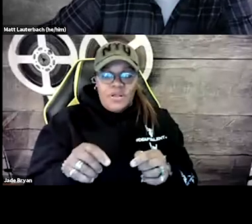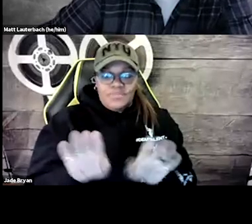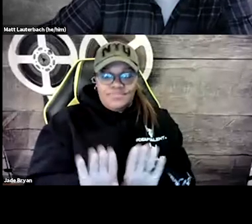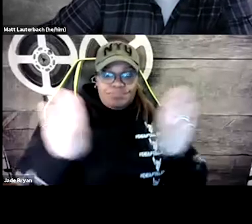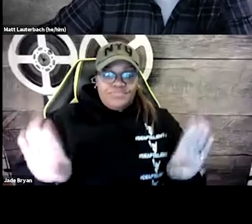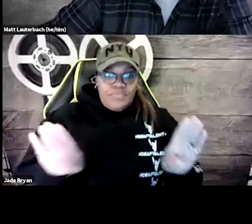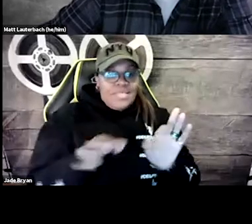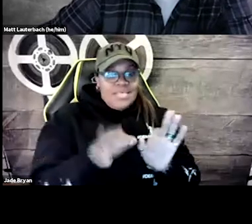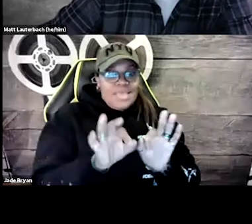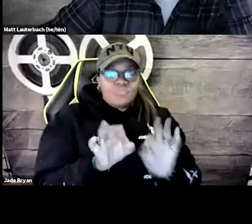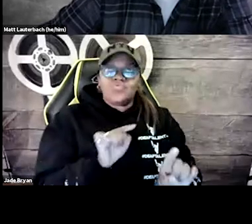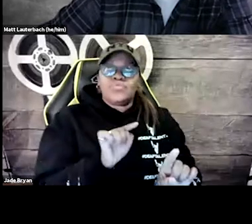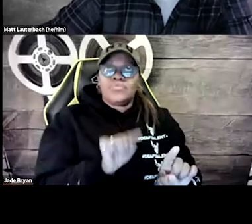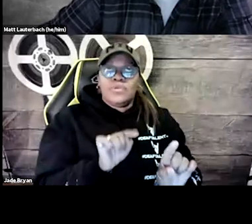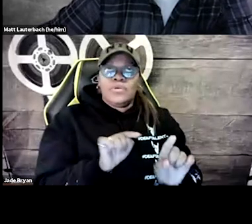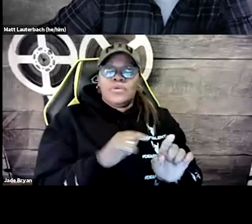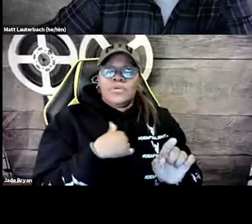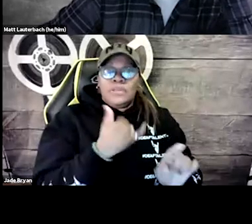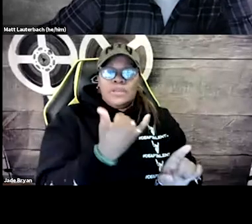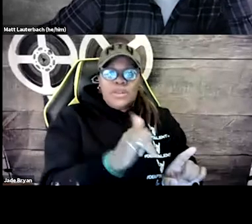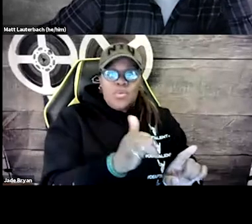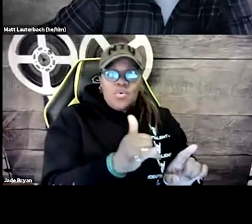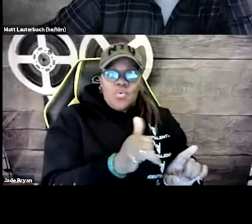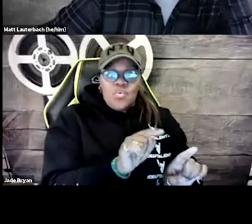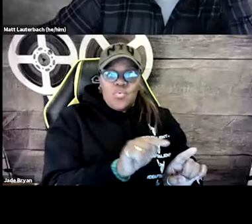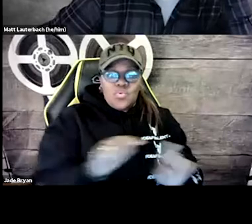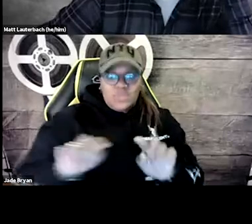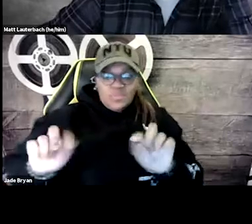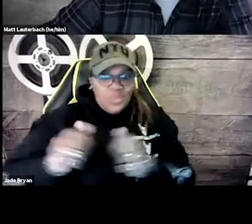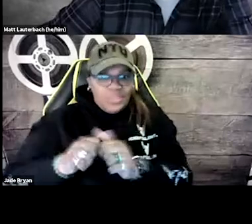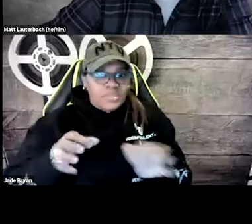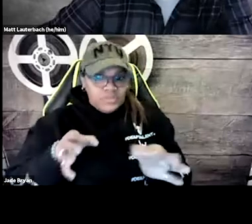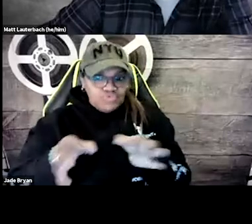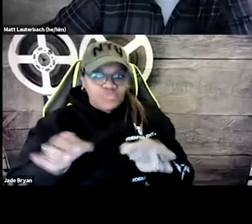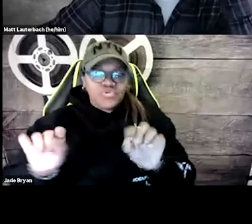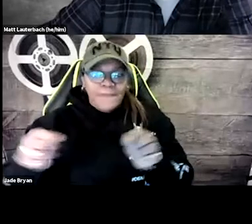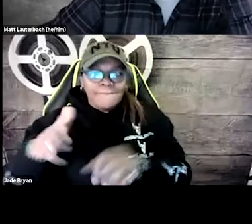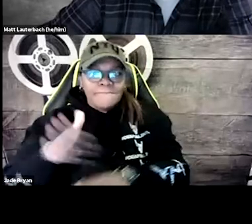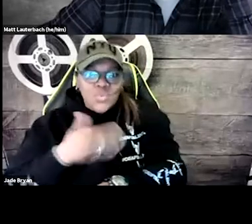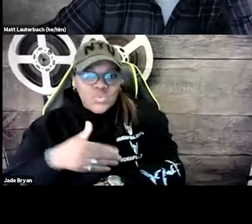And so I decided that I would kind of instead of having them overlaid, I would have the lyrics in yellow.